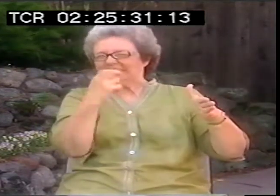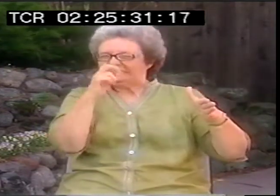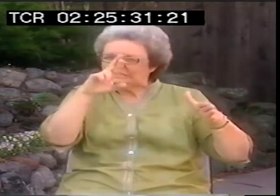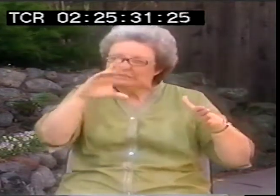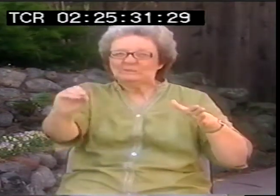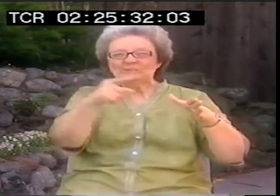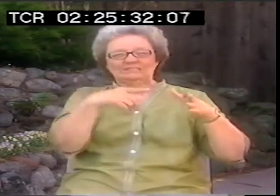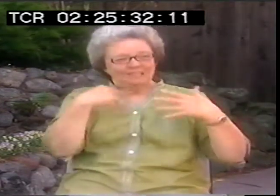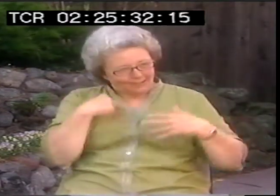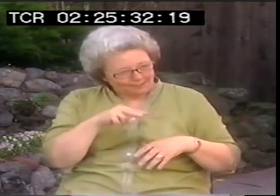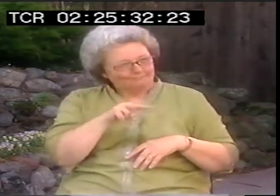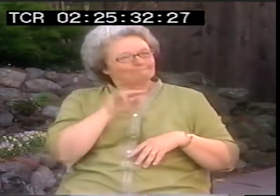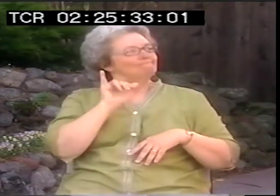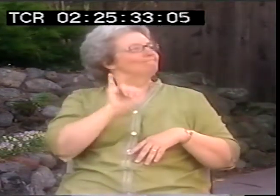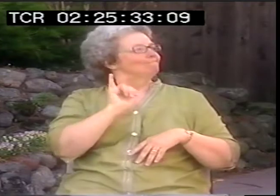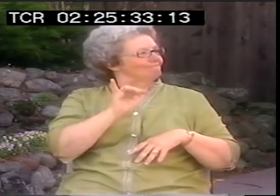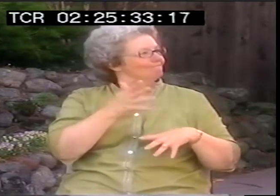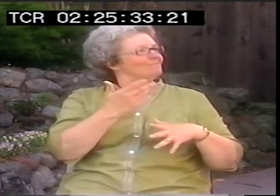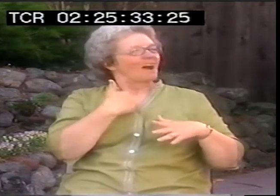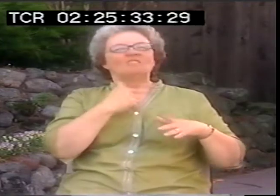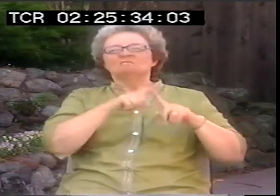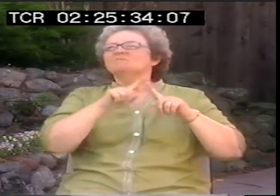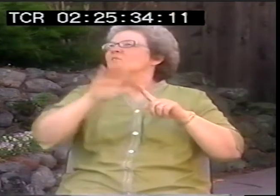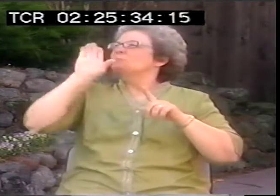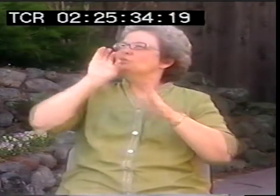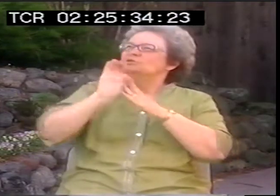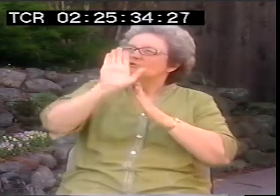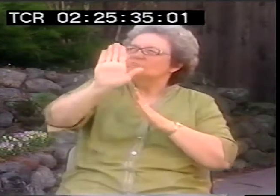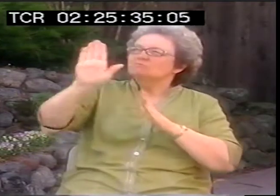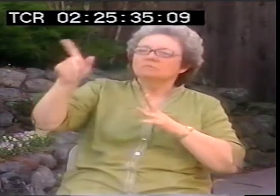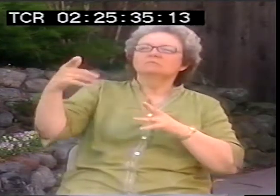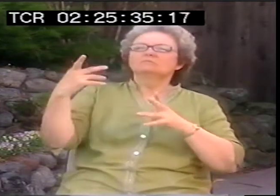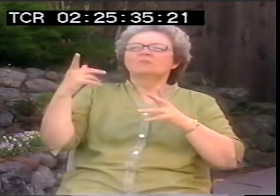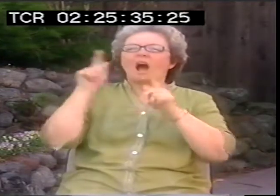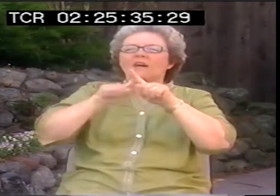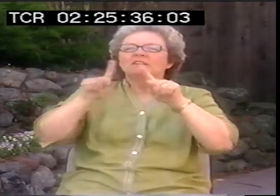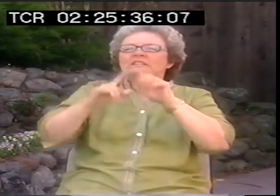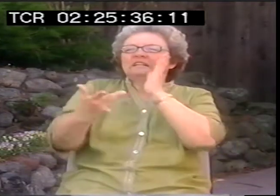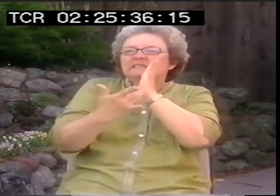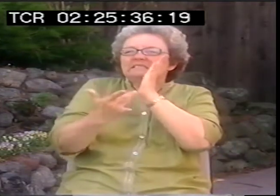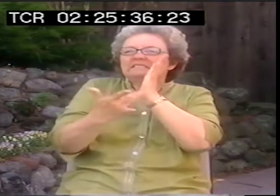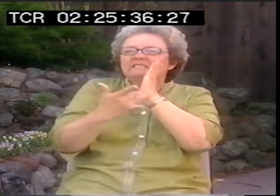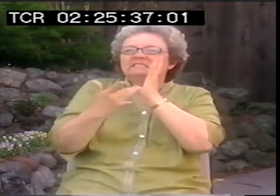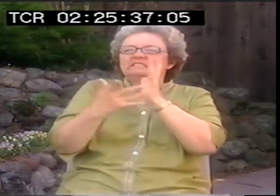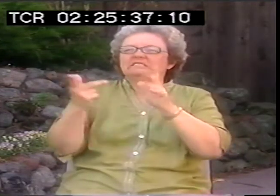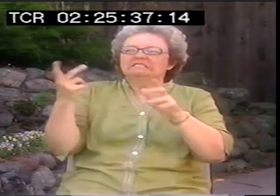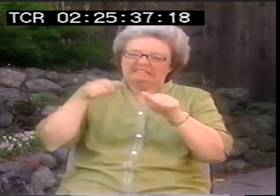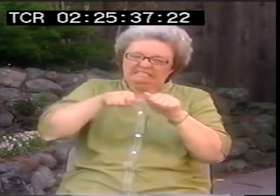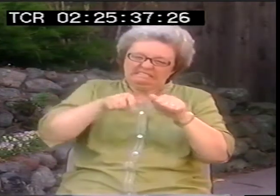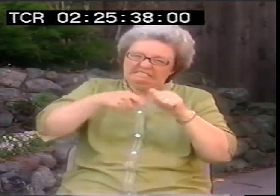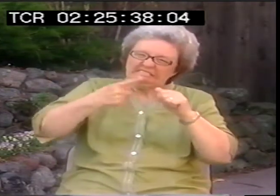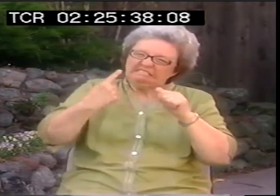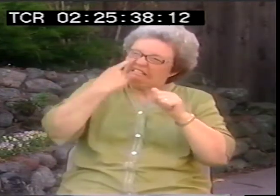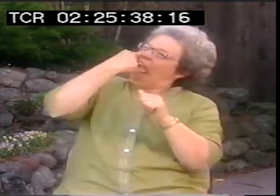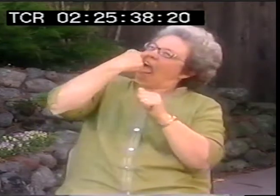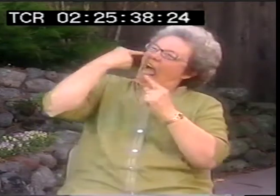and so lauded as a hero. All these portraits, all these technologies,